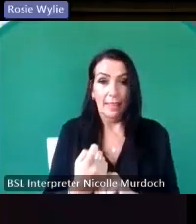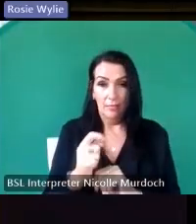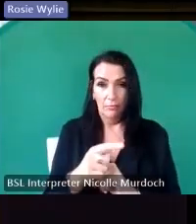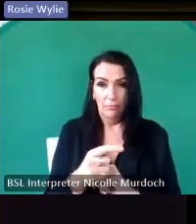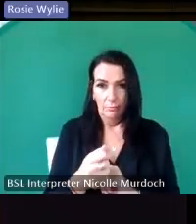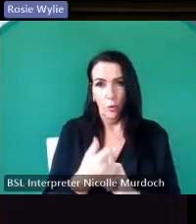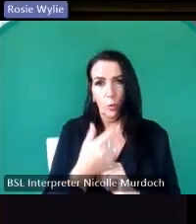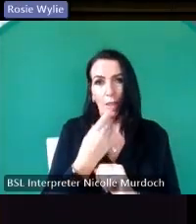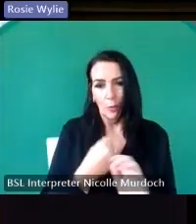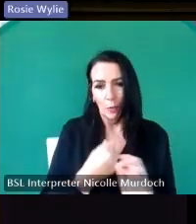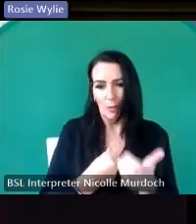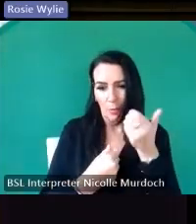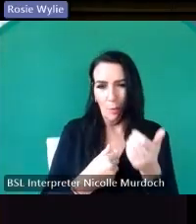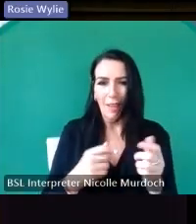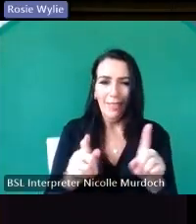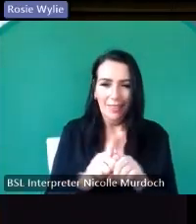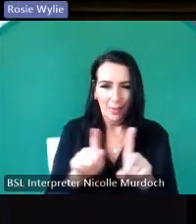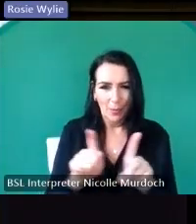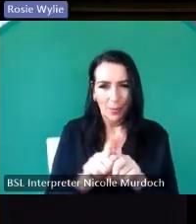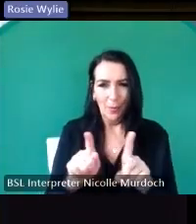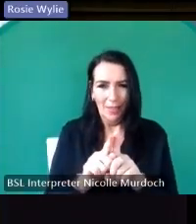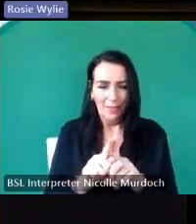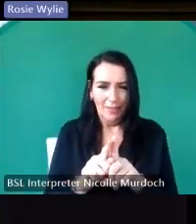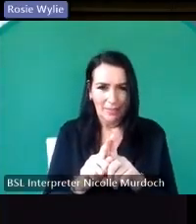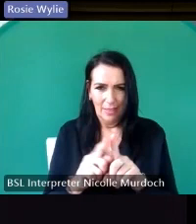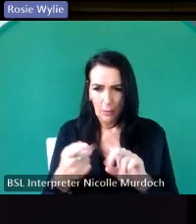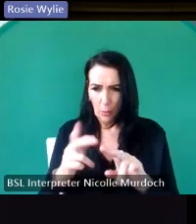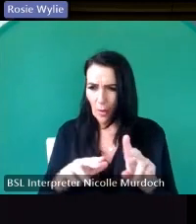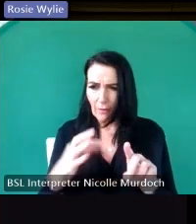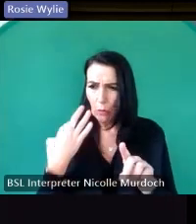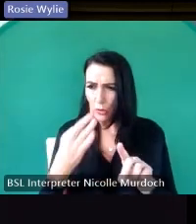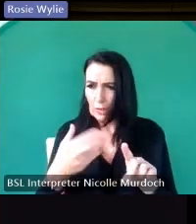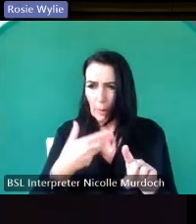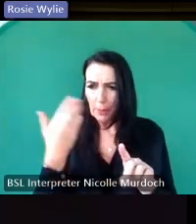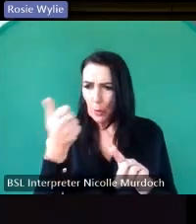probably saying but what what if the volunteers don't have smartphones what if the church doesn't